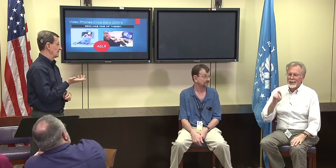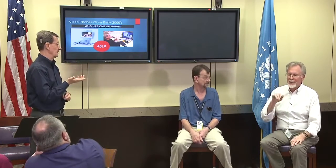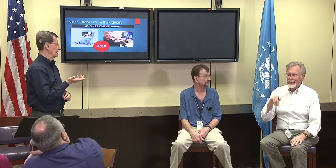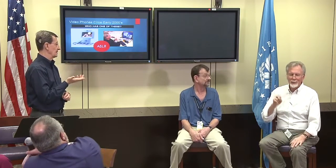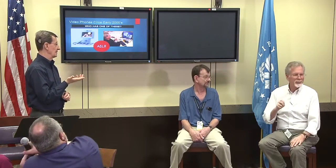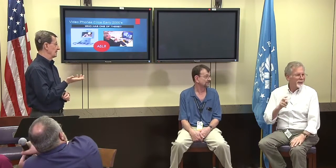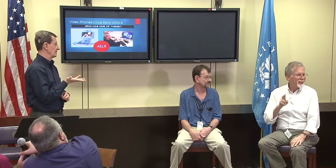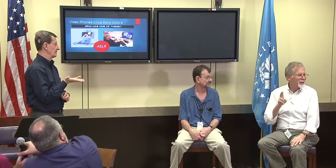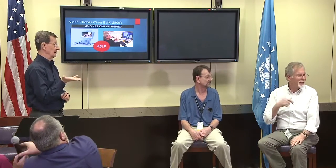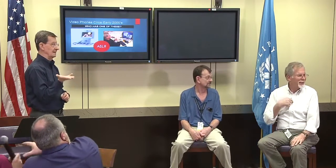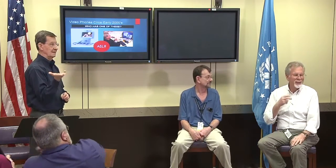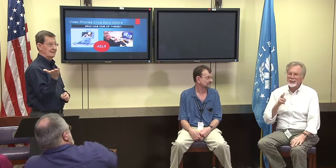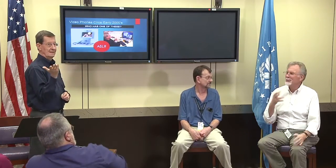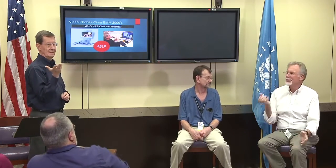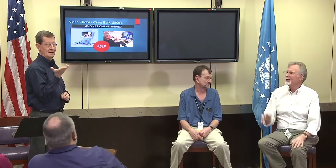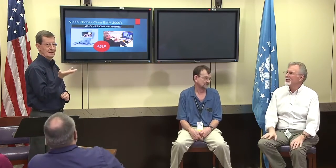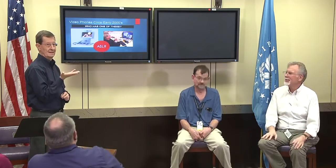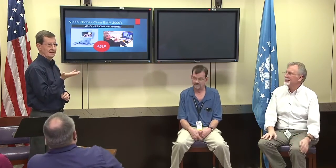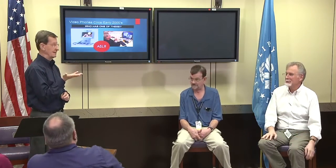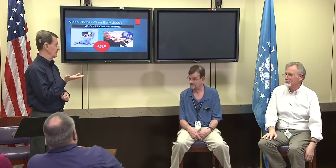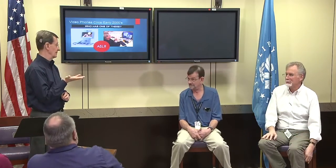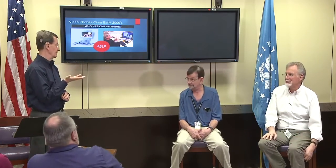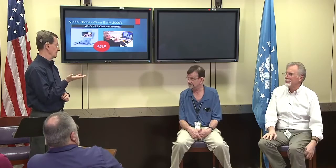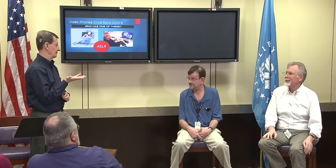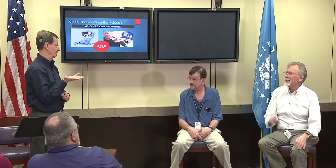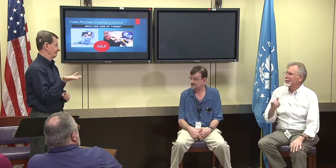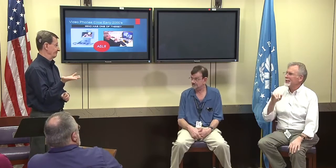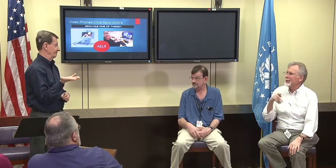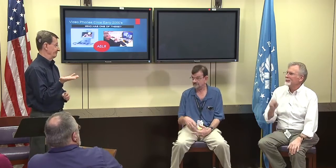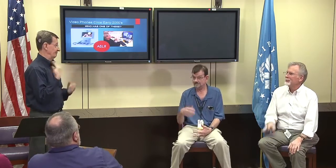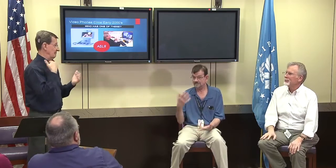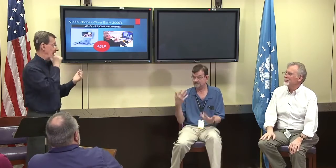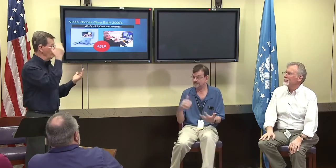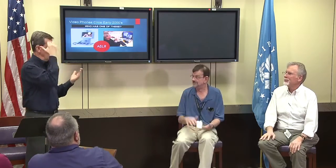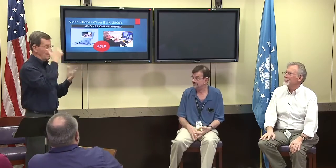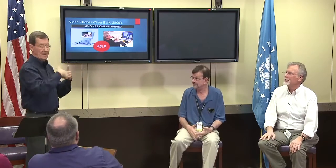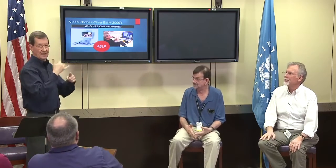Do you use Skype? Skype, I don't use Skype much, no.